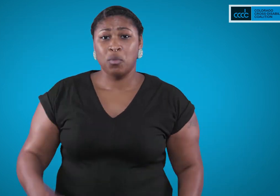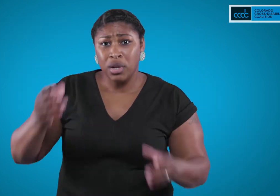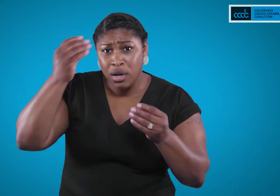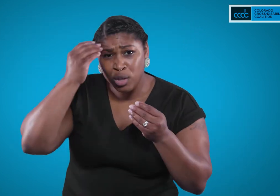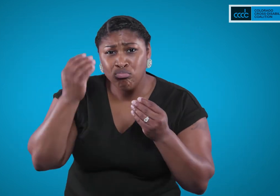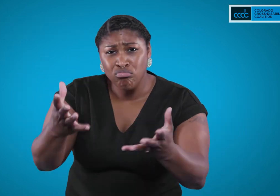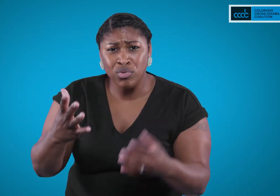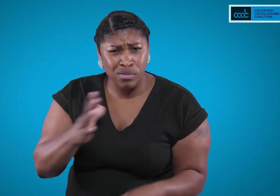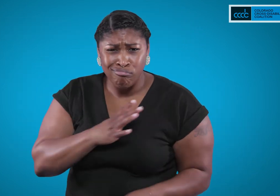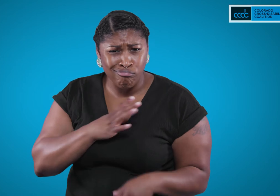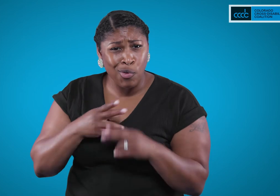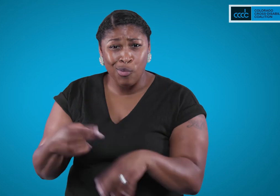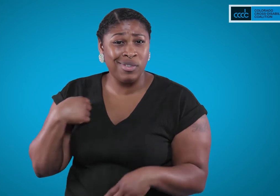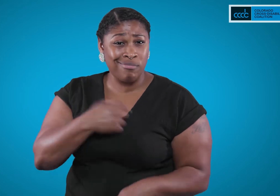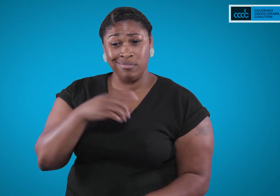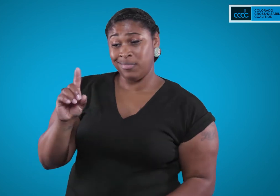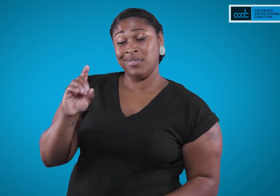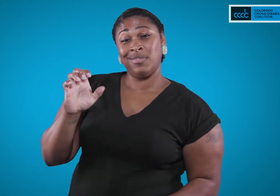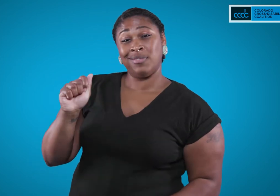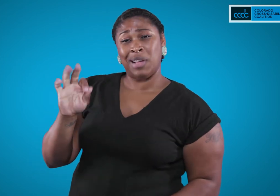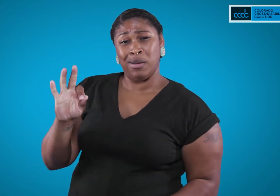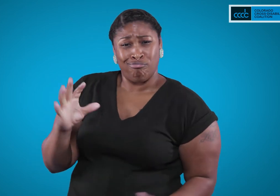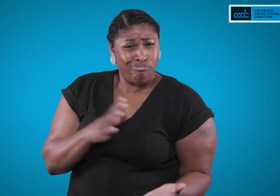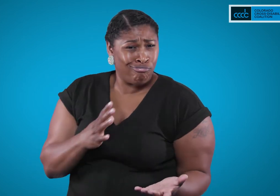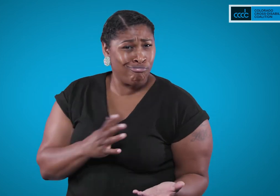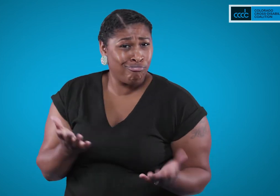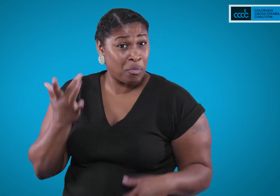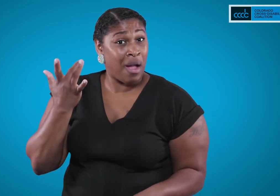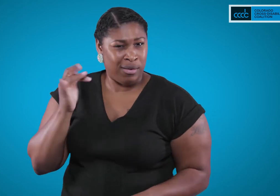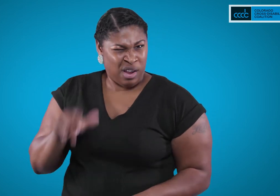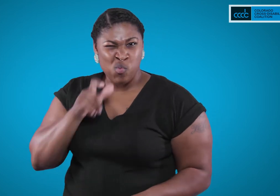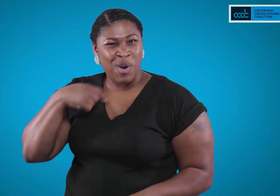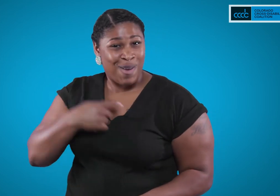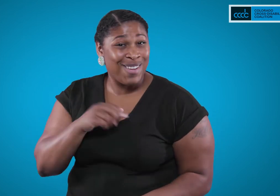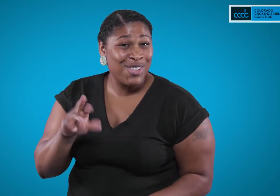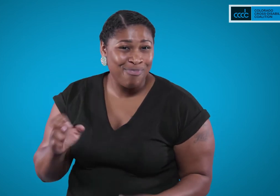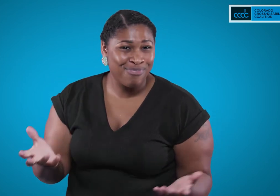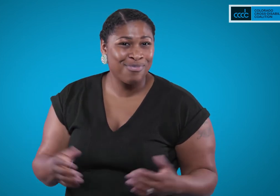By the way, it’s okay to call us deaf. That’s who we are!